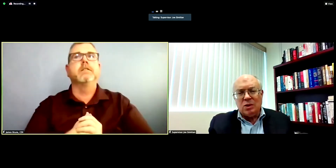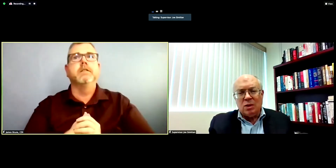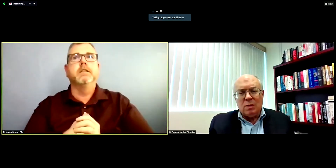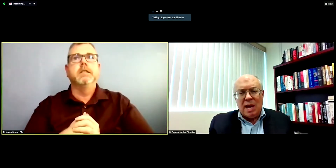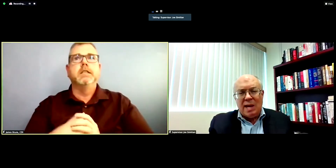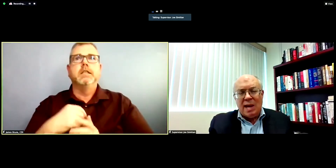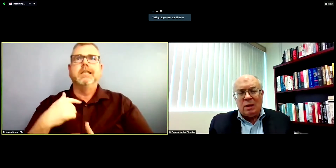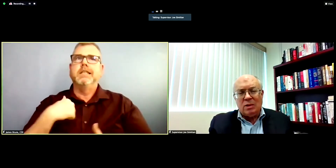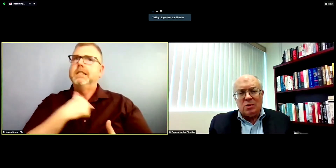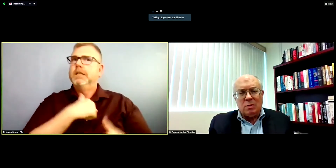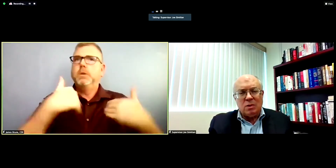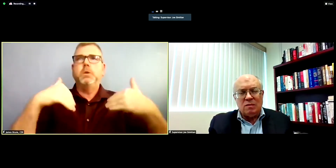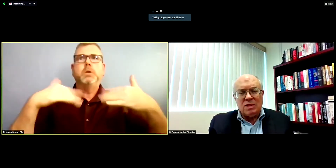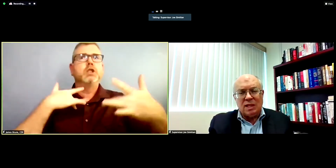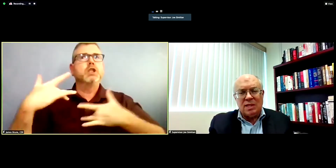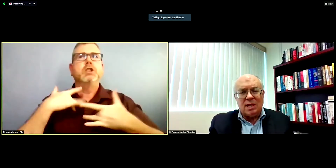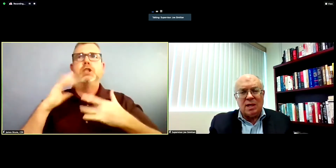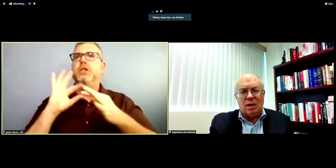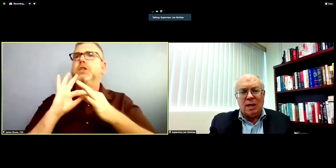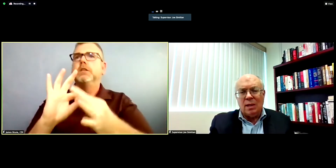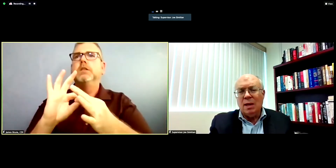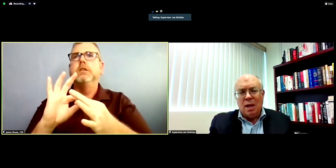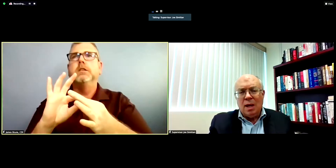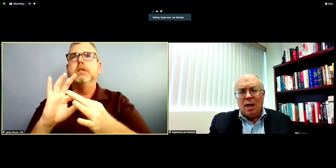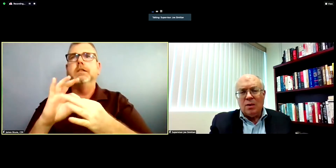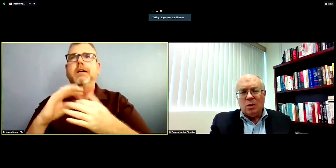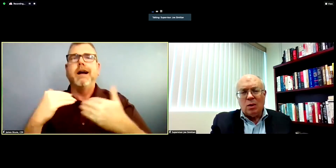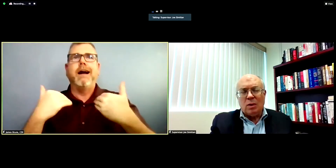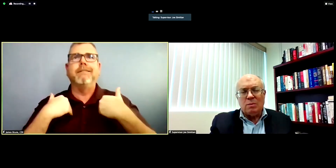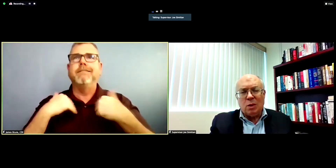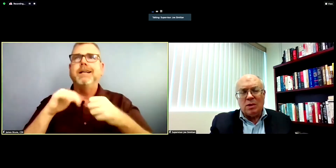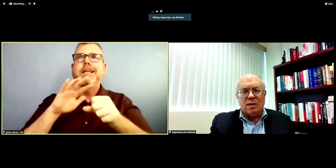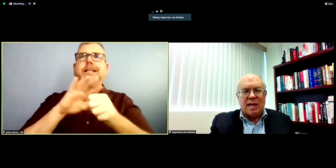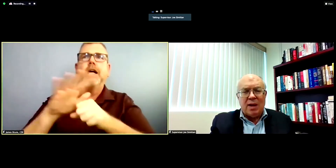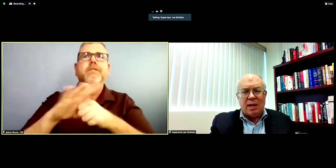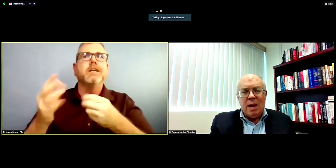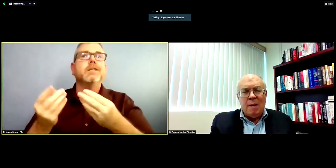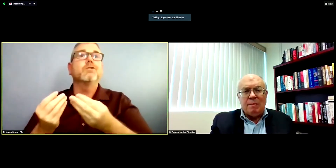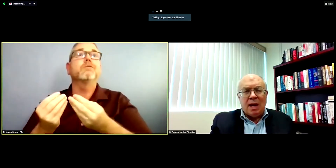sure that we had adequate distribution facilities here in uh the northwest portion of the County.